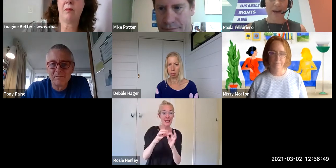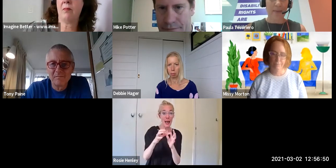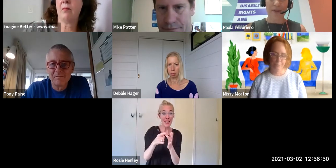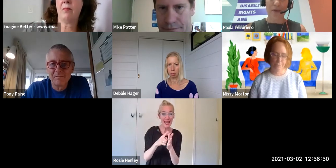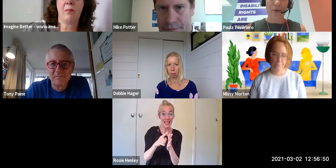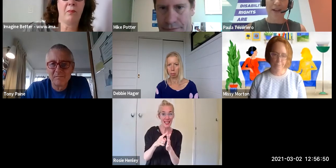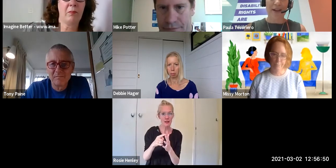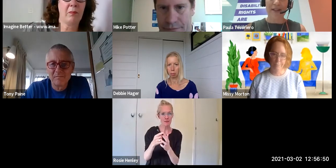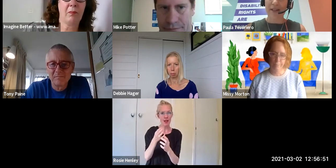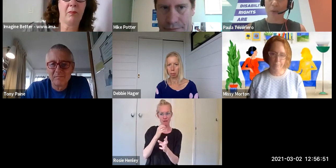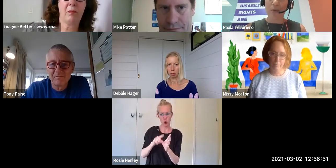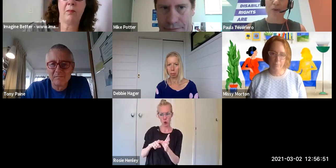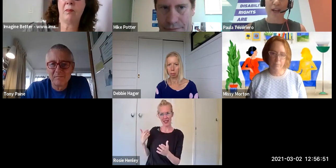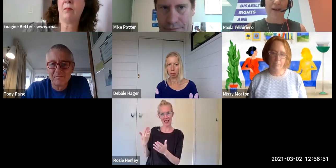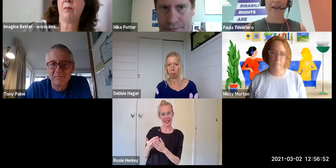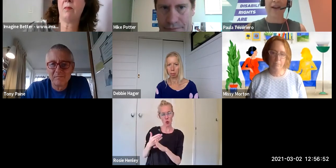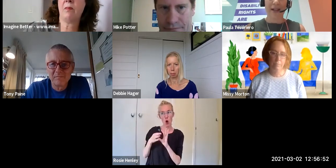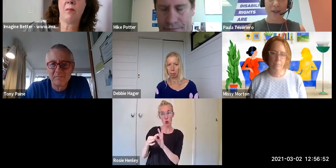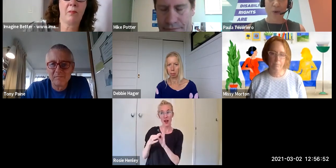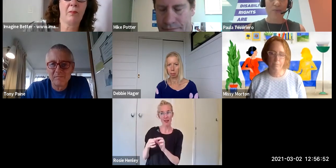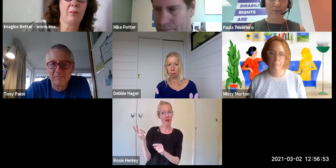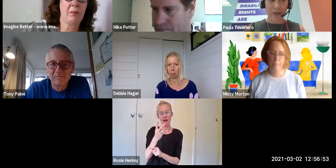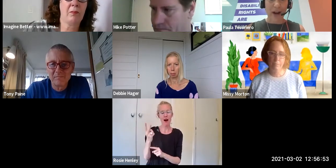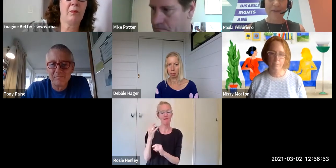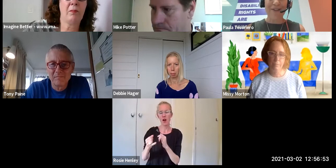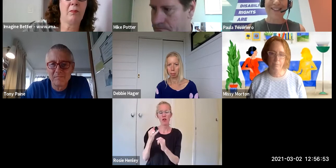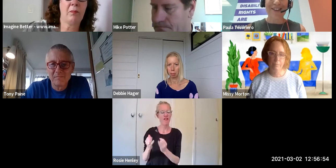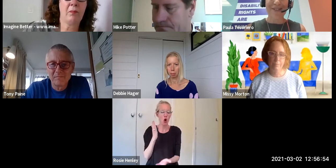comes through and it's so important and so gratefully received